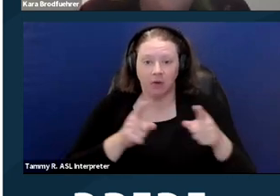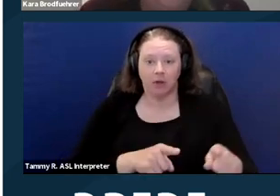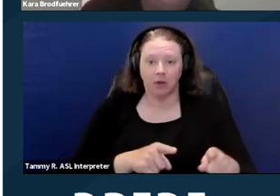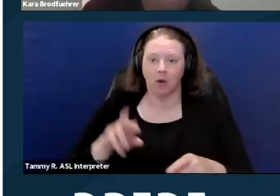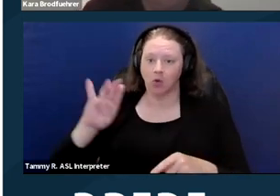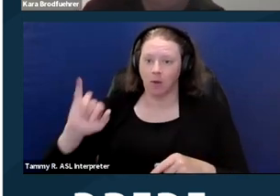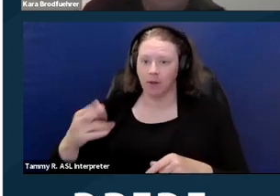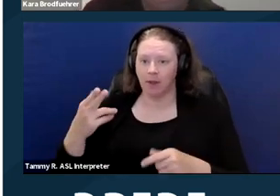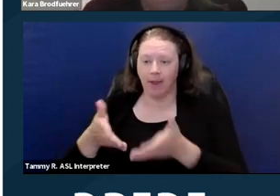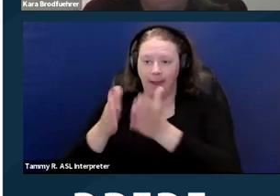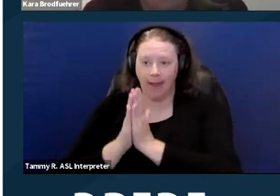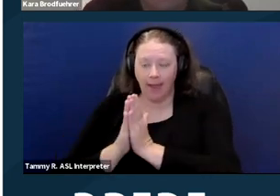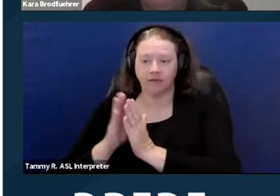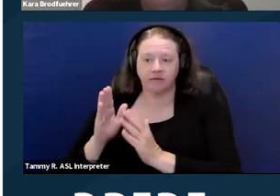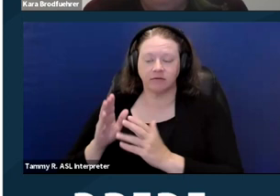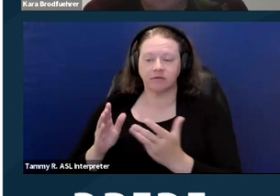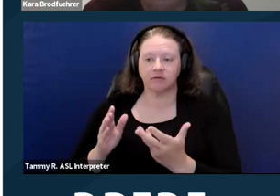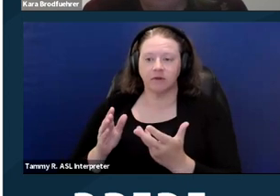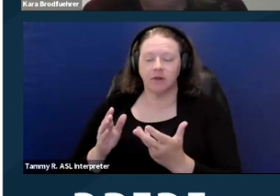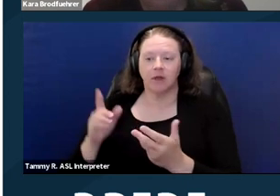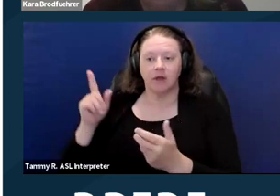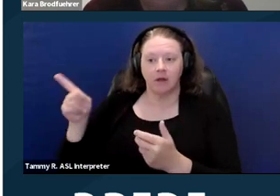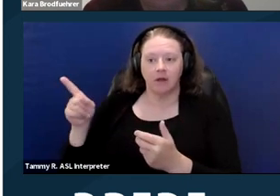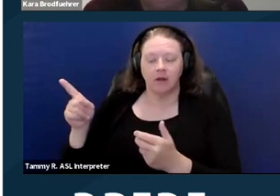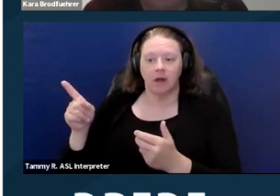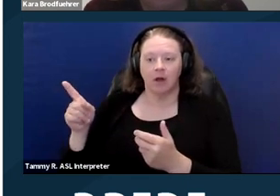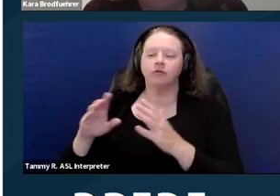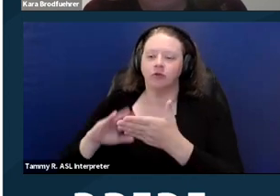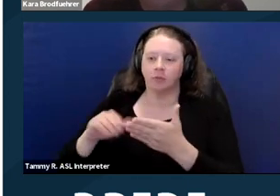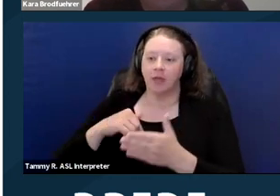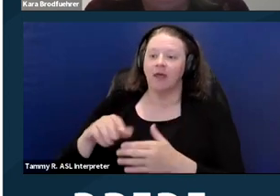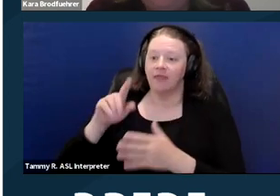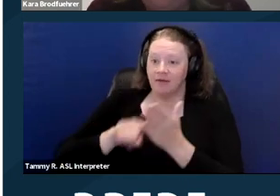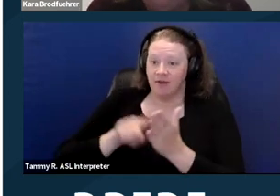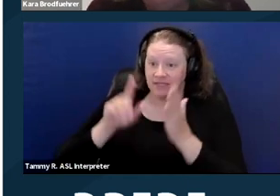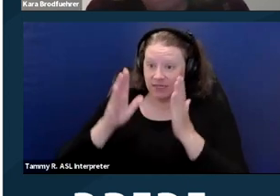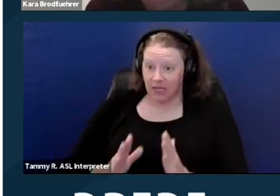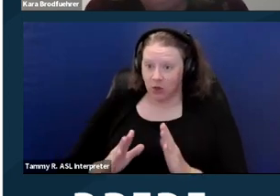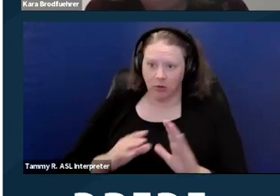to see if she's interested in mediating her complaint. So this is the investigator, not a trained mediator.